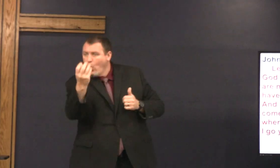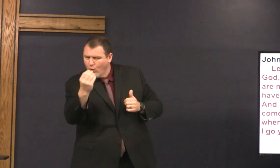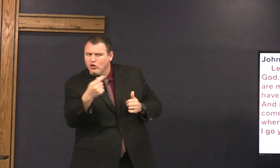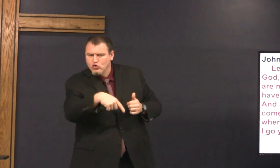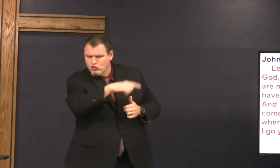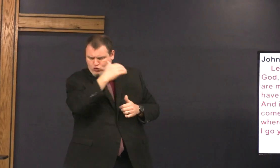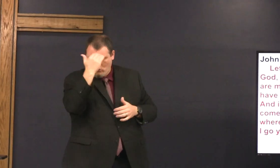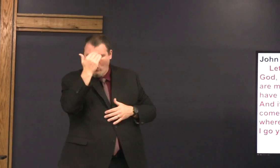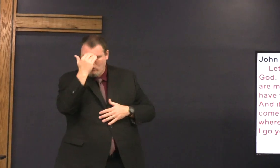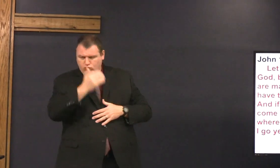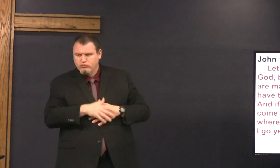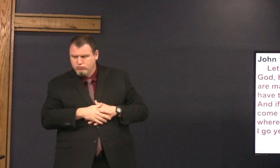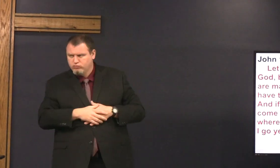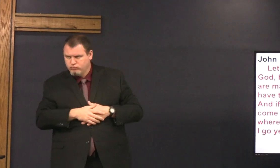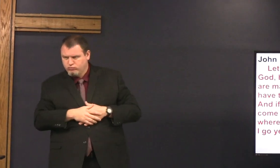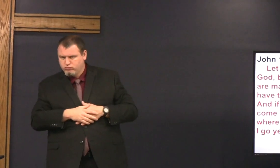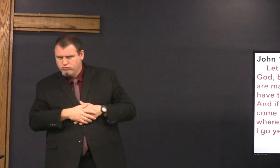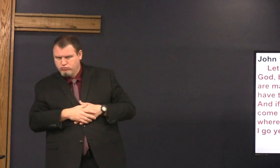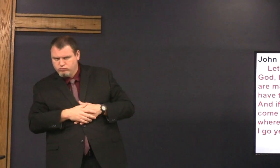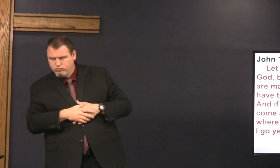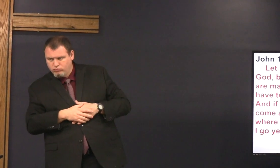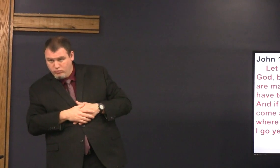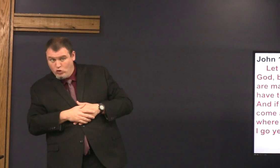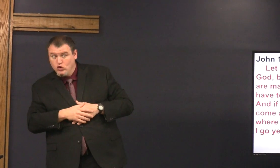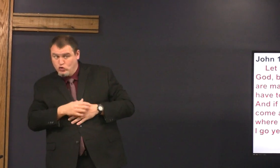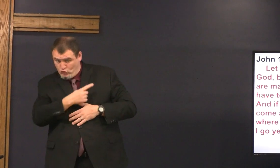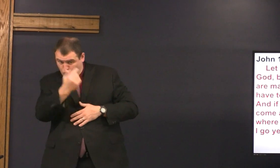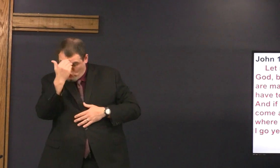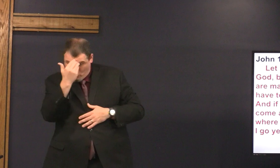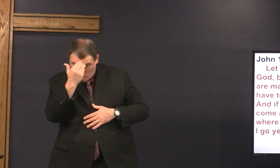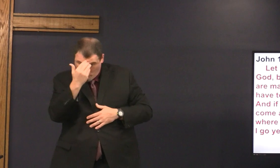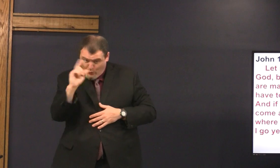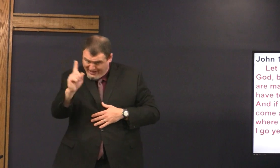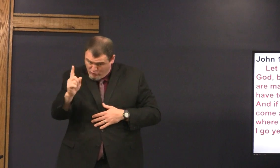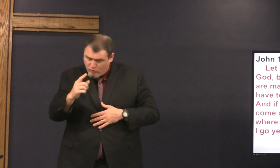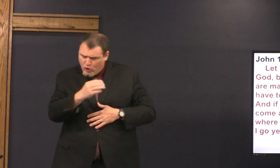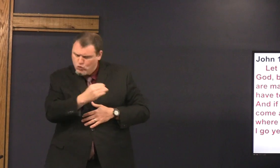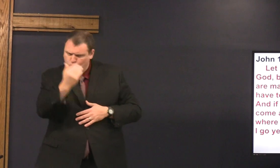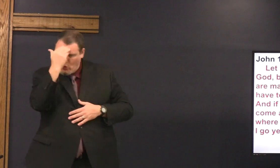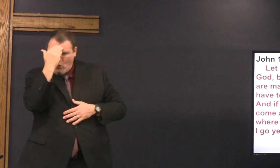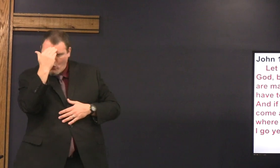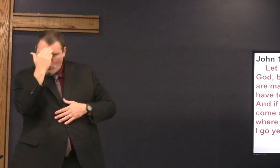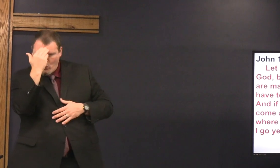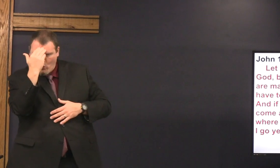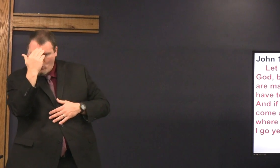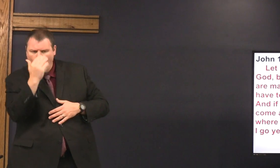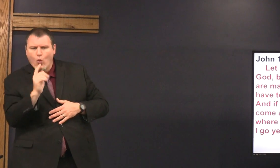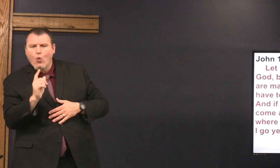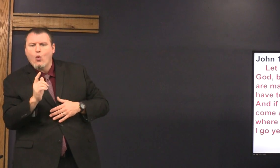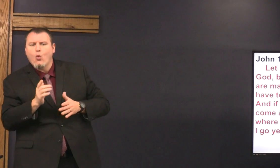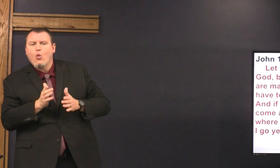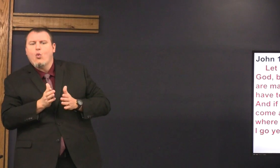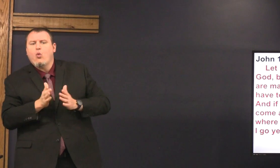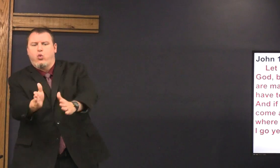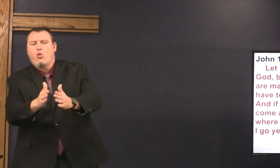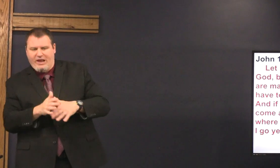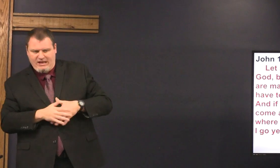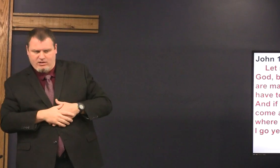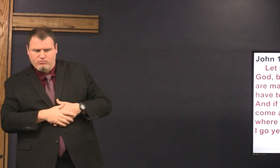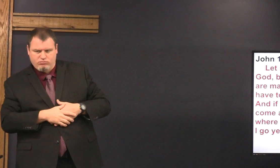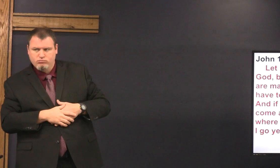and you know how I'm going you know the way you know where I'm going and you know the way